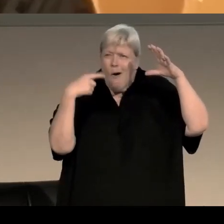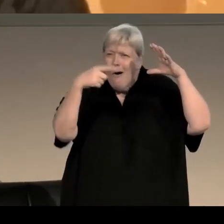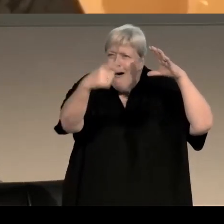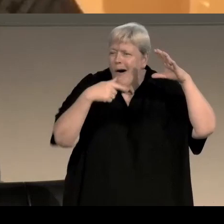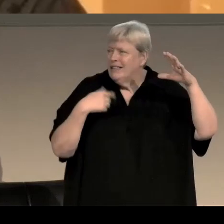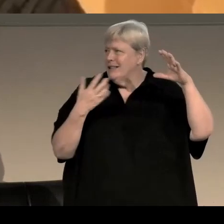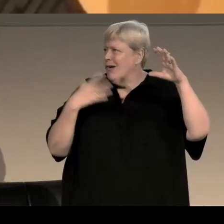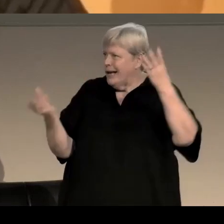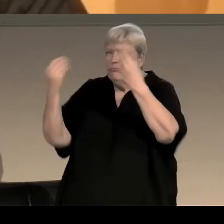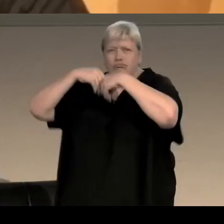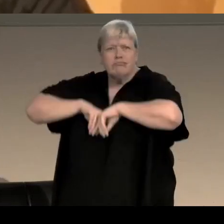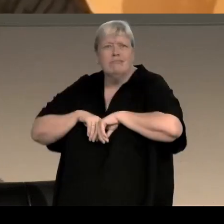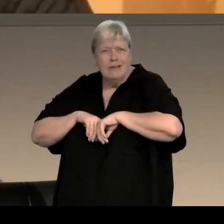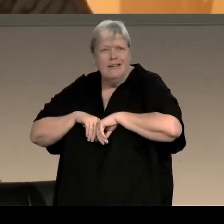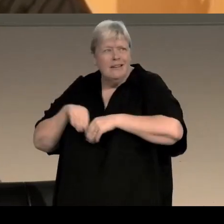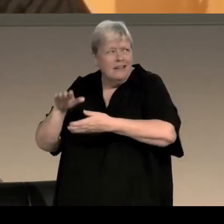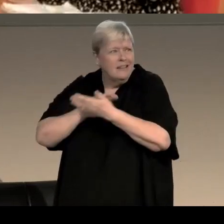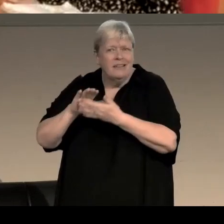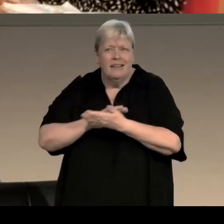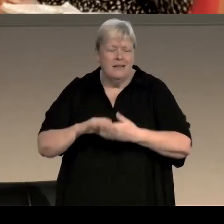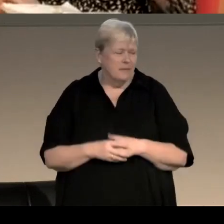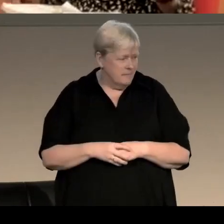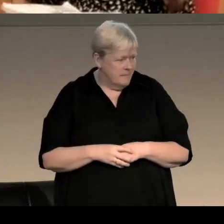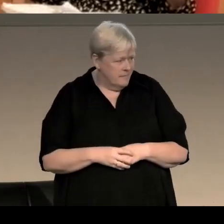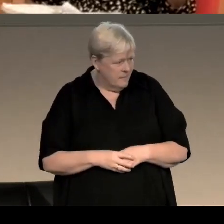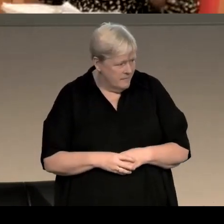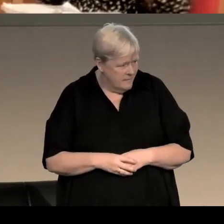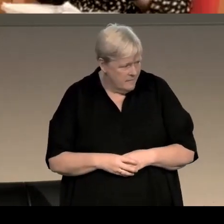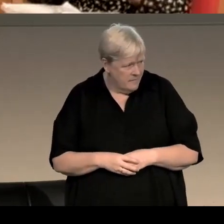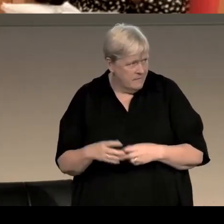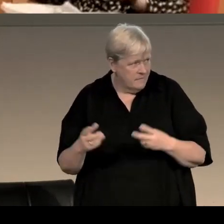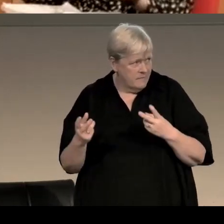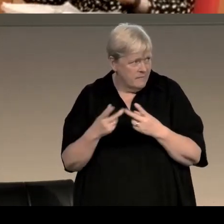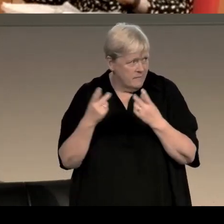describing it SARAH: Brilliant, and one of the other things I wanted to talk to you